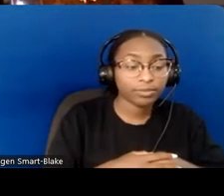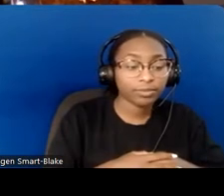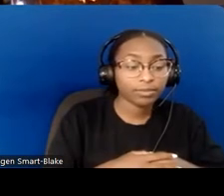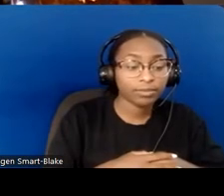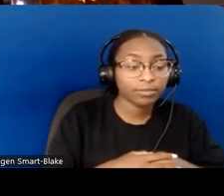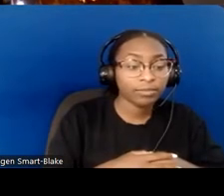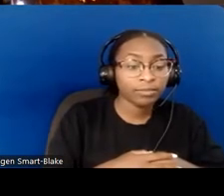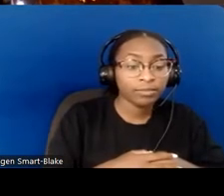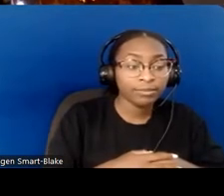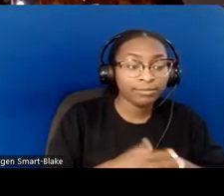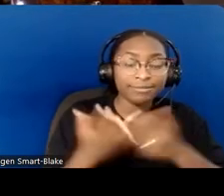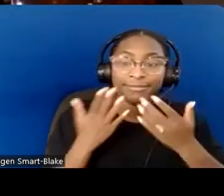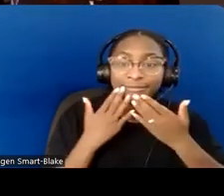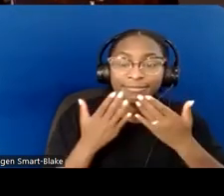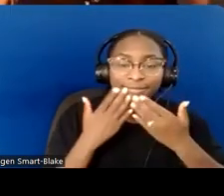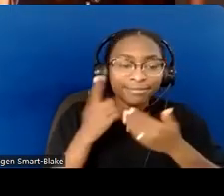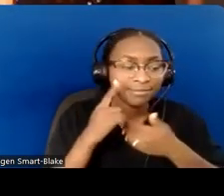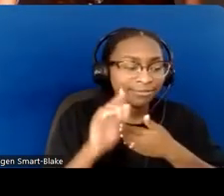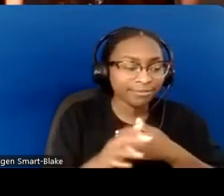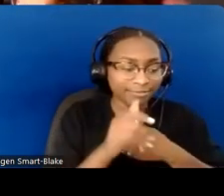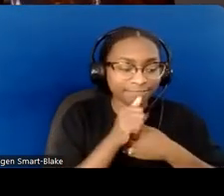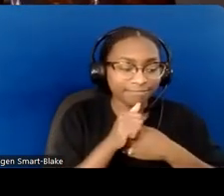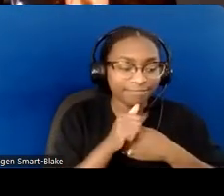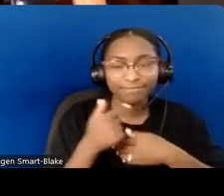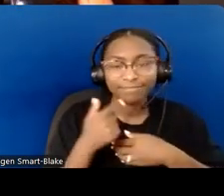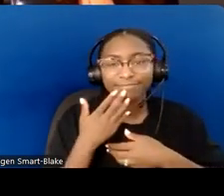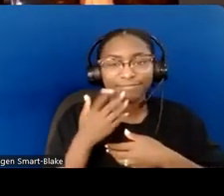Thank you so much for being with us today. It's been a delight to be part of this.